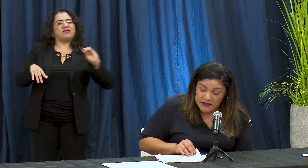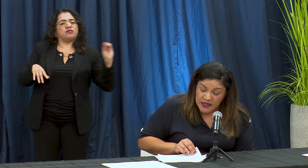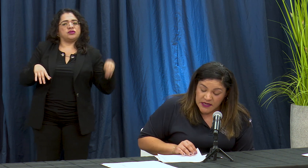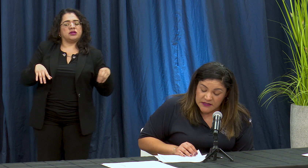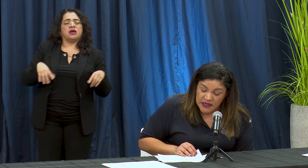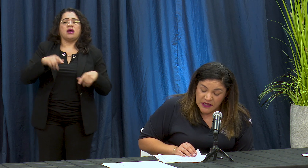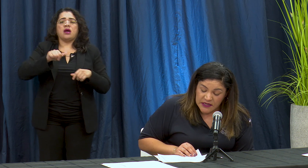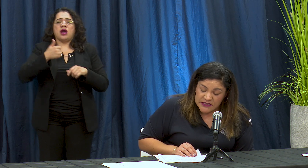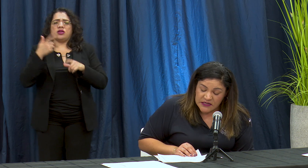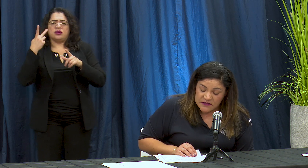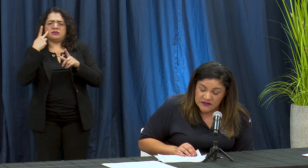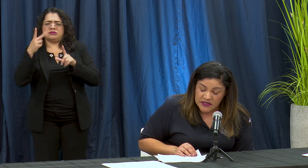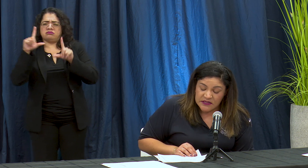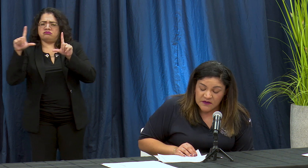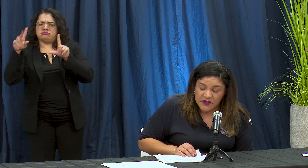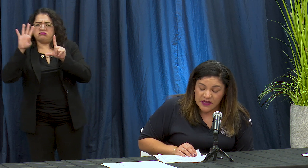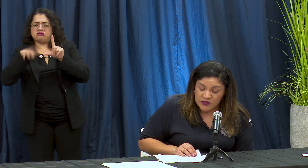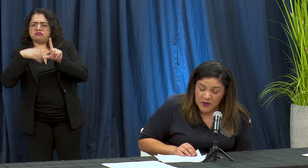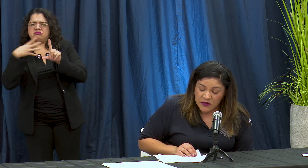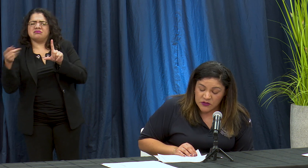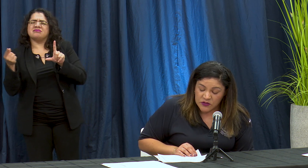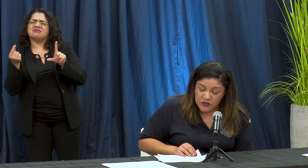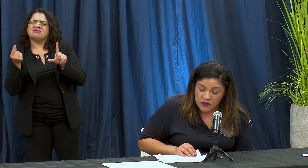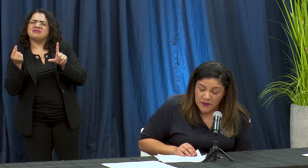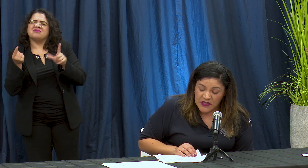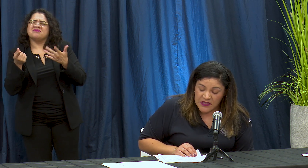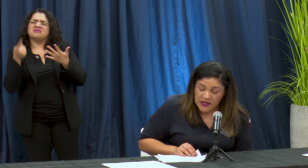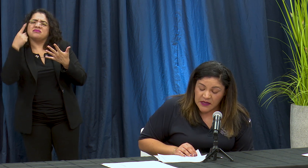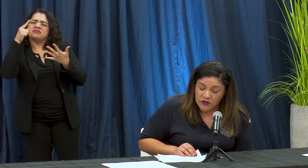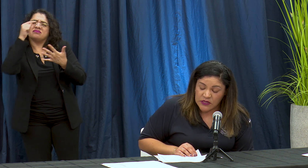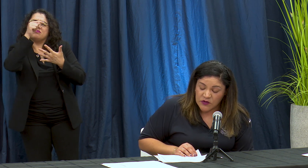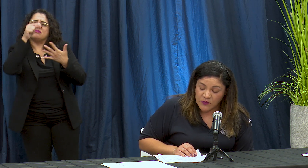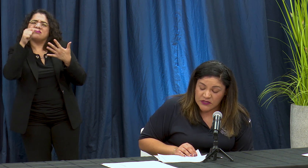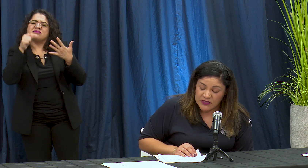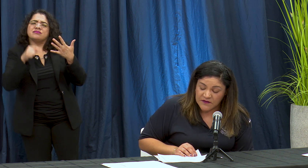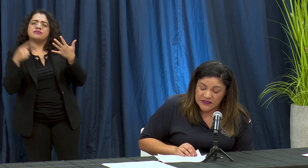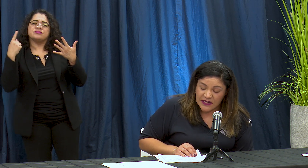es que que significa ESO para nosotros so a media a continuum owes a través de